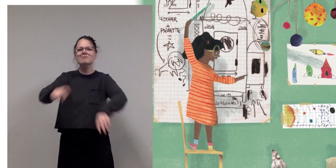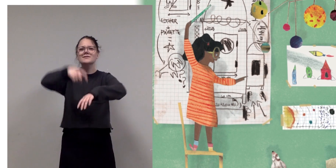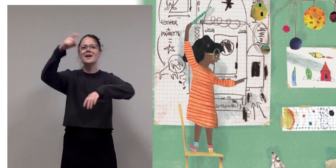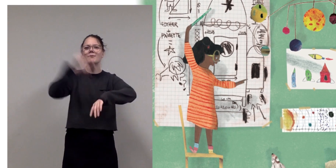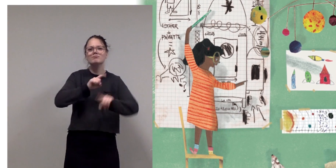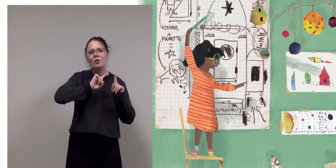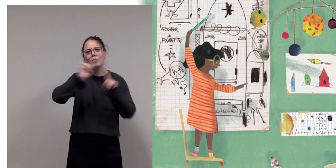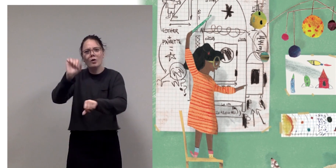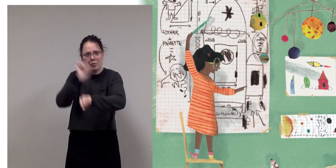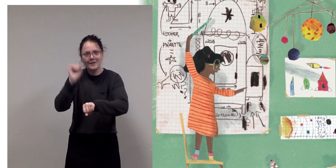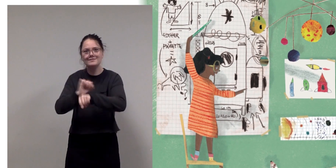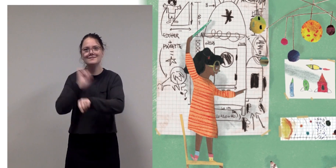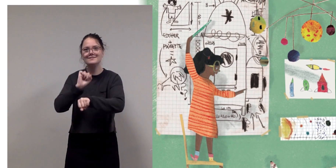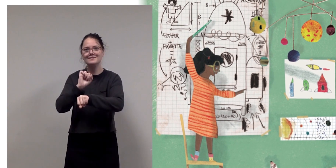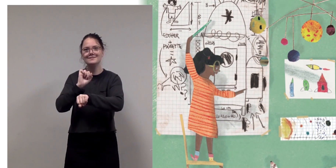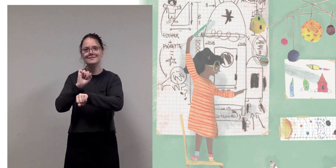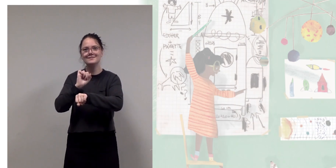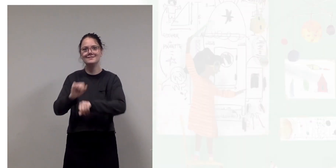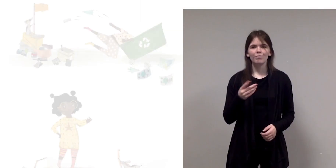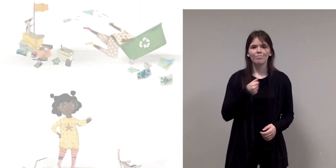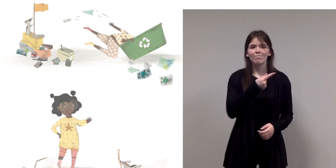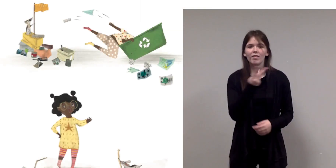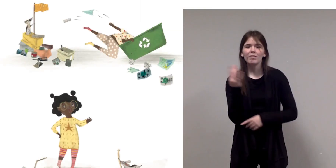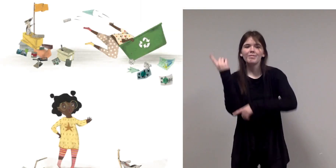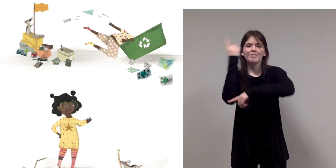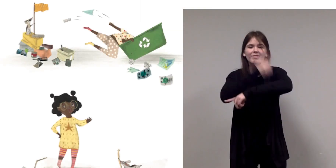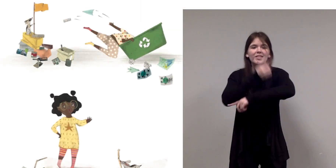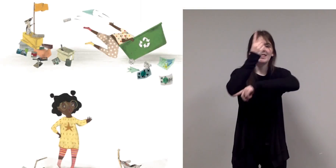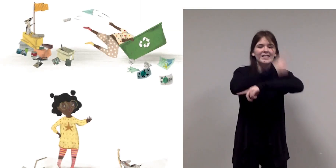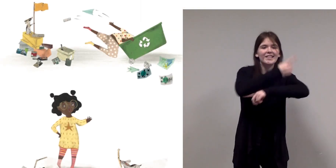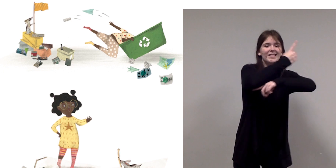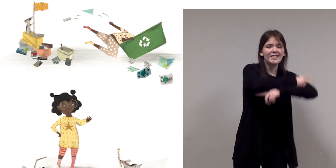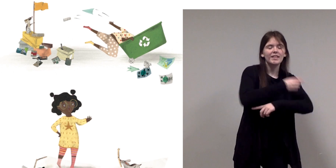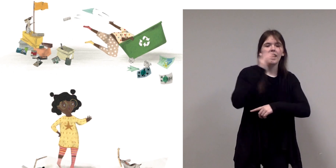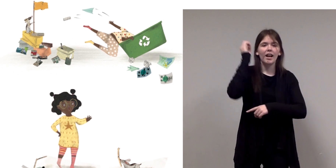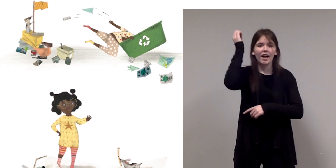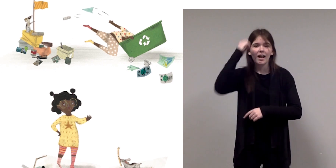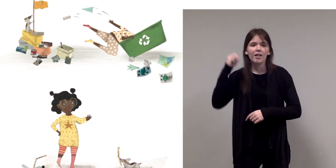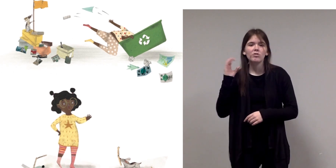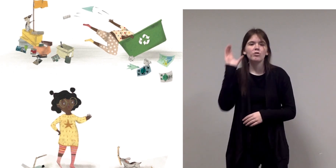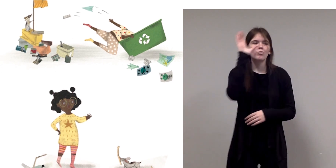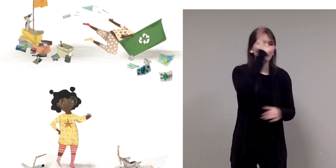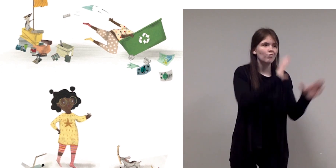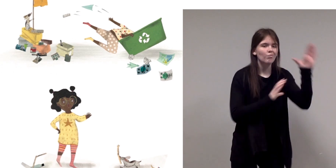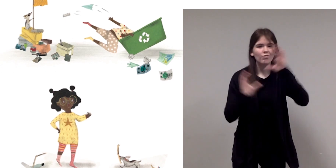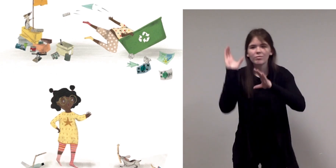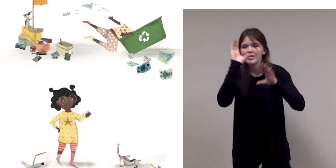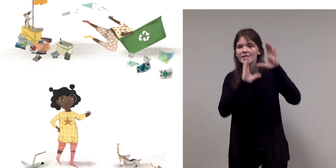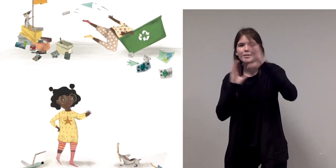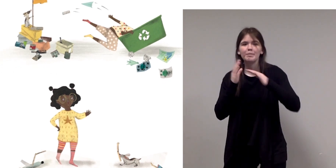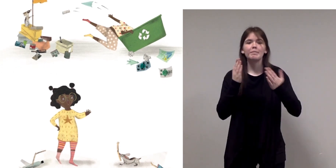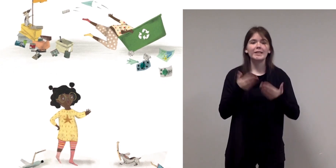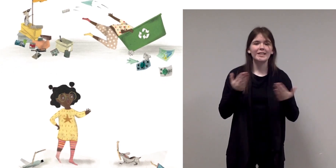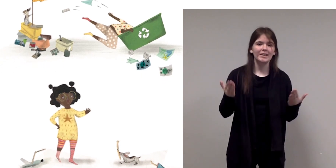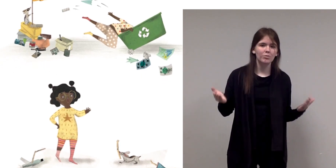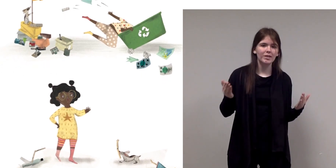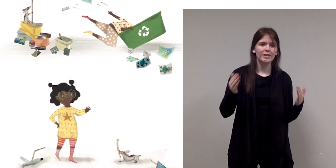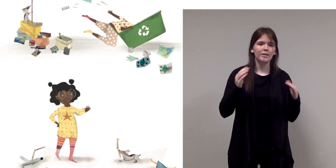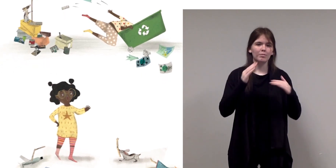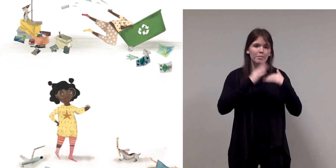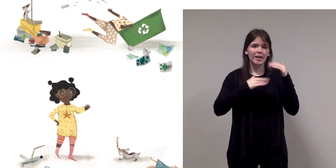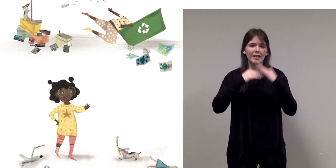For several days, Esther searches for materials to build her spacecraft.